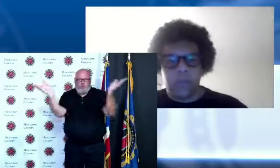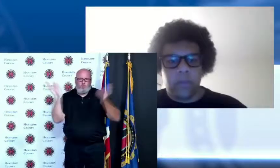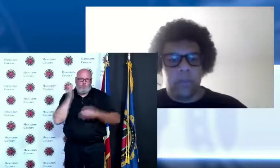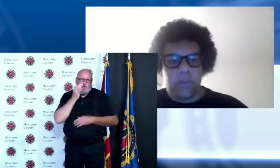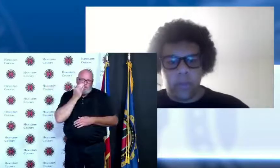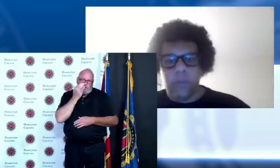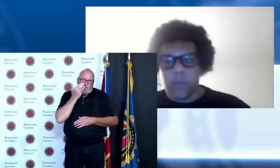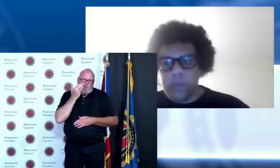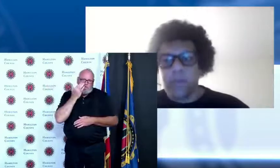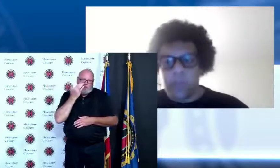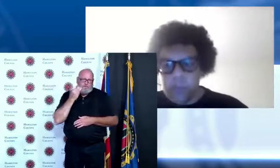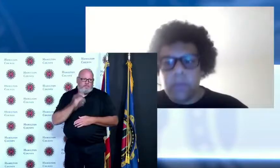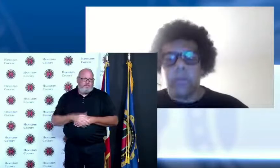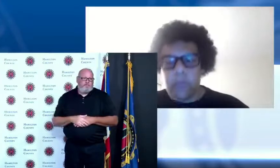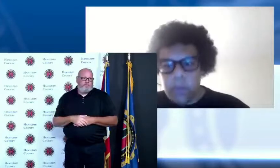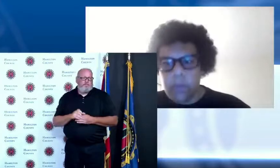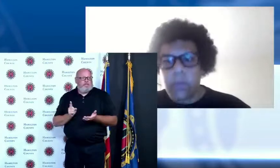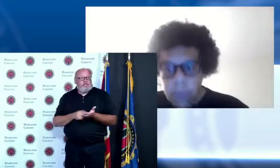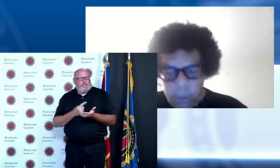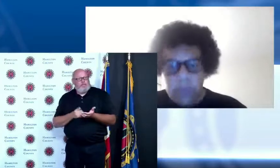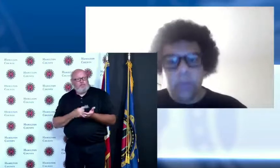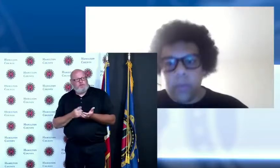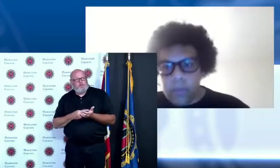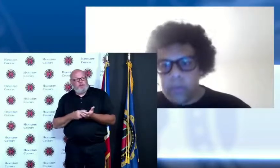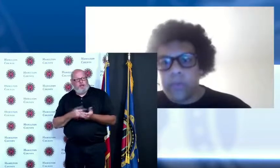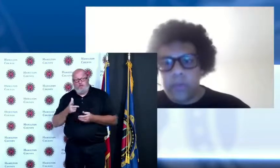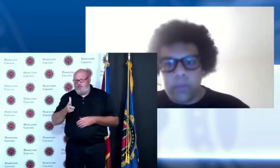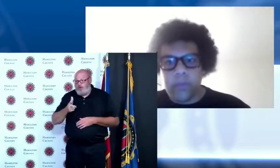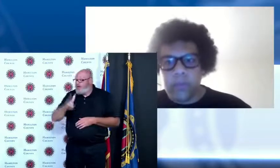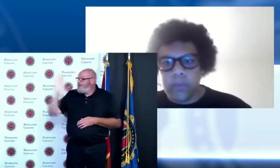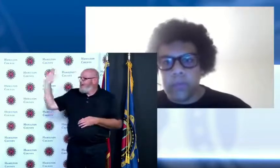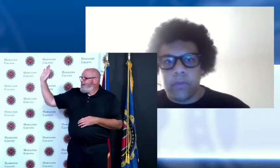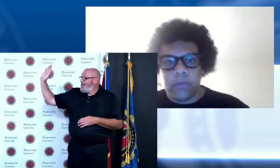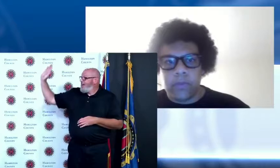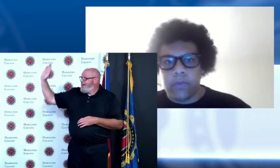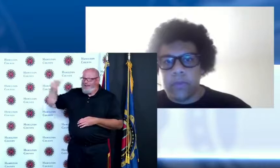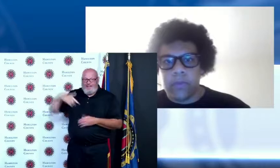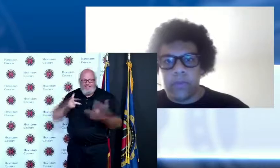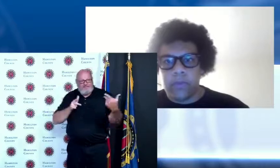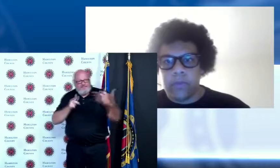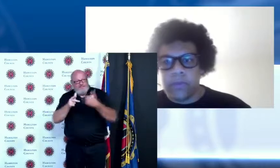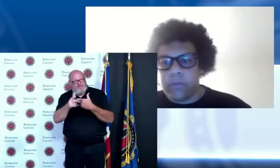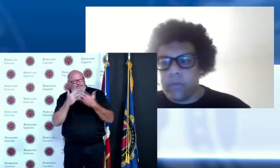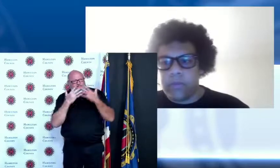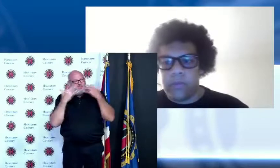across the fence or whatever it is we all have a part to play in this recovery and I think